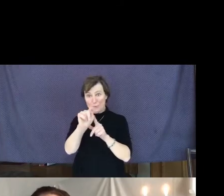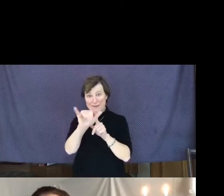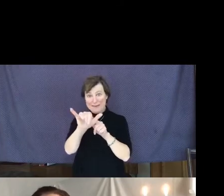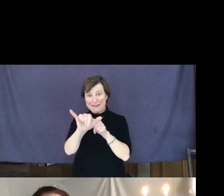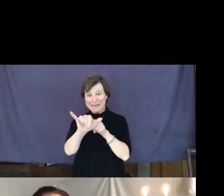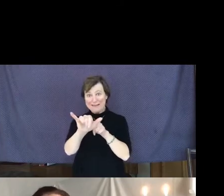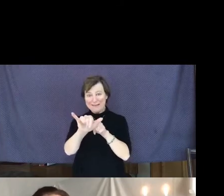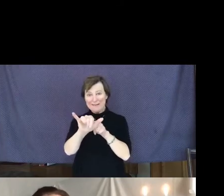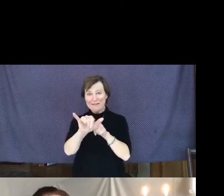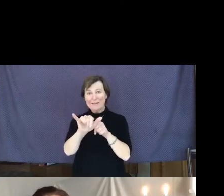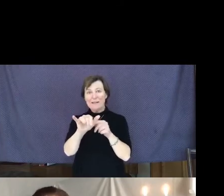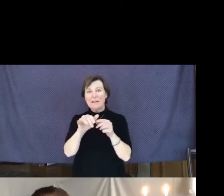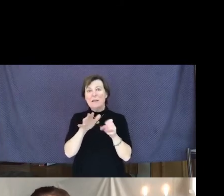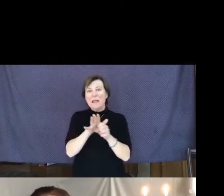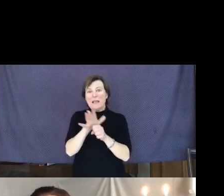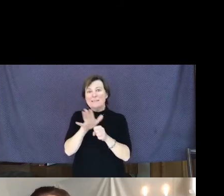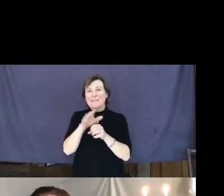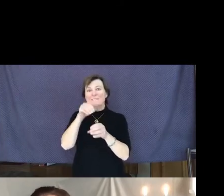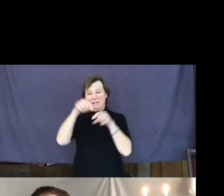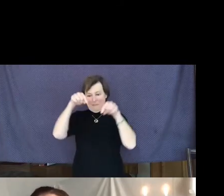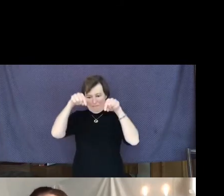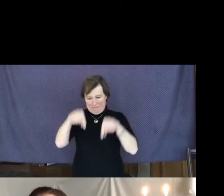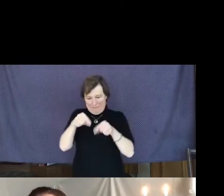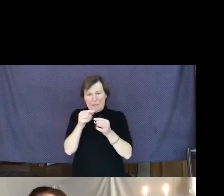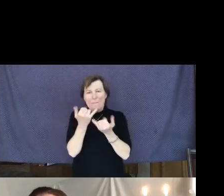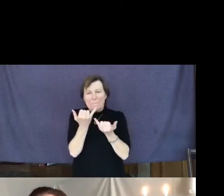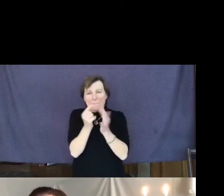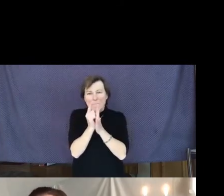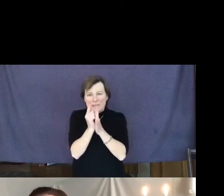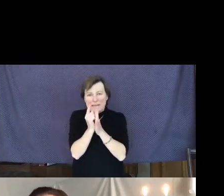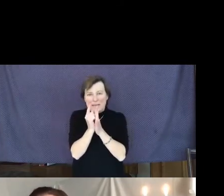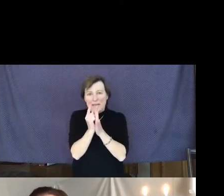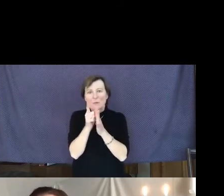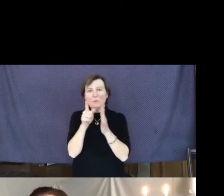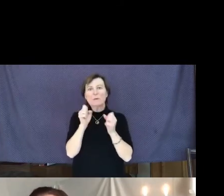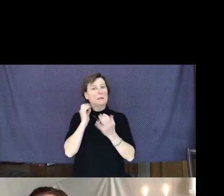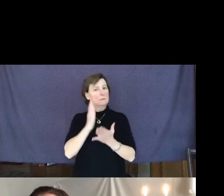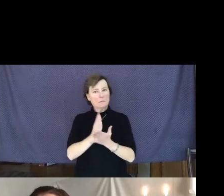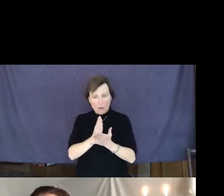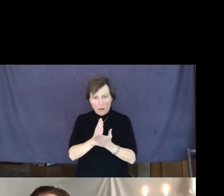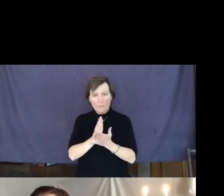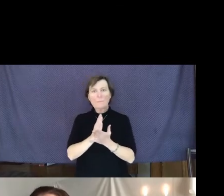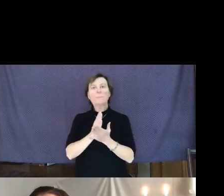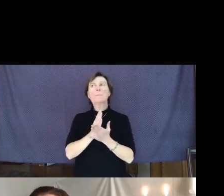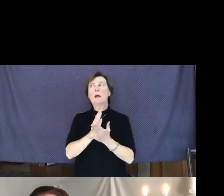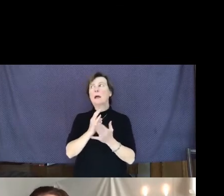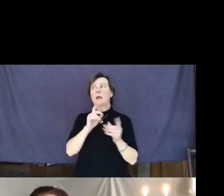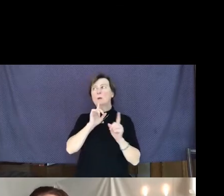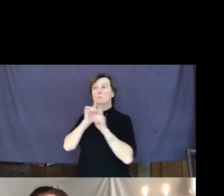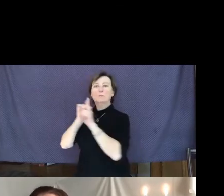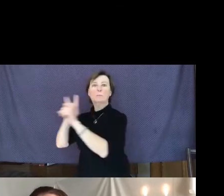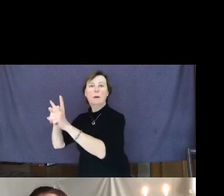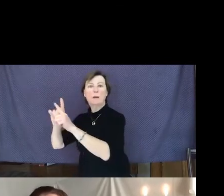in the present moment that you can stop and respond to another person without